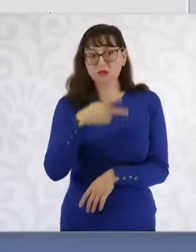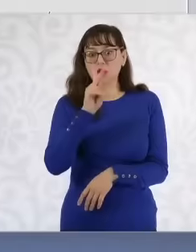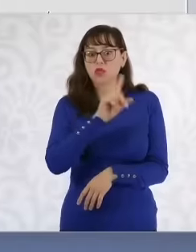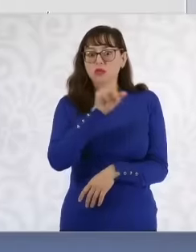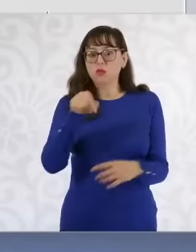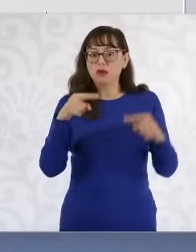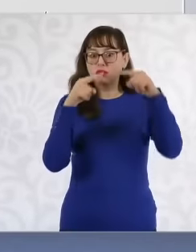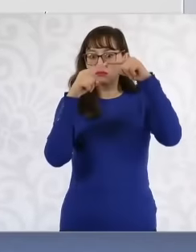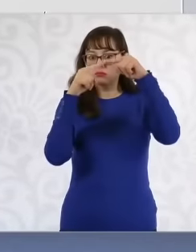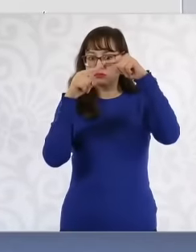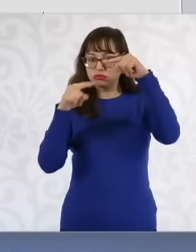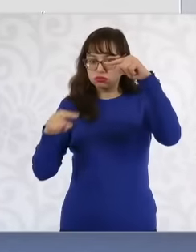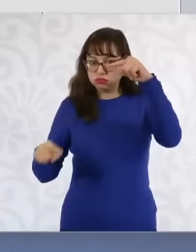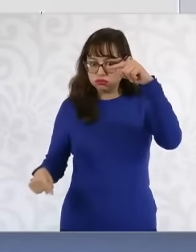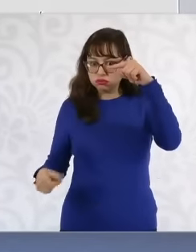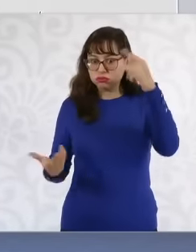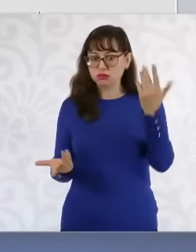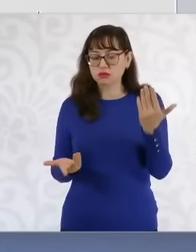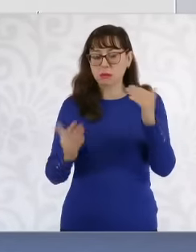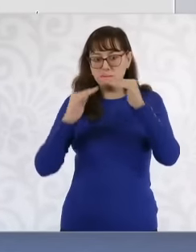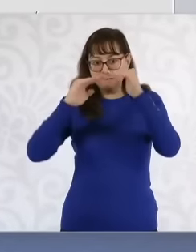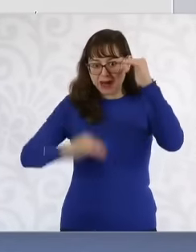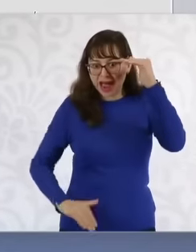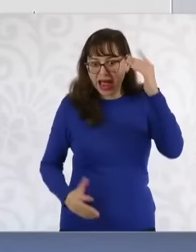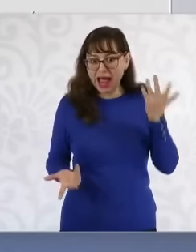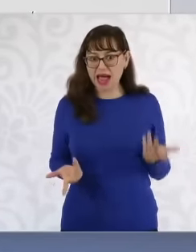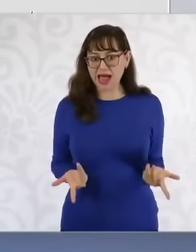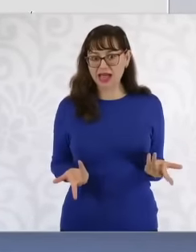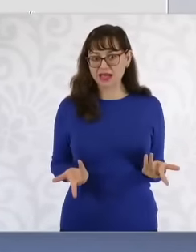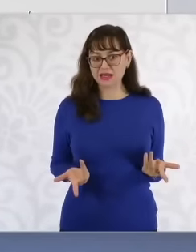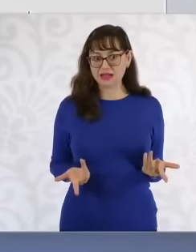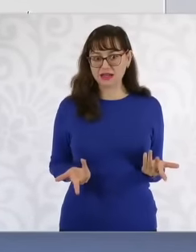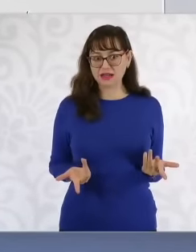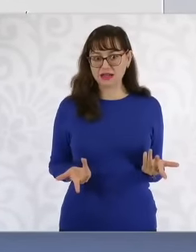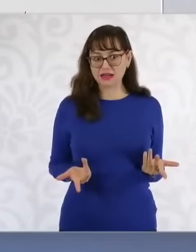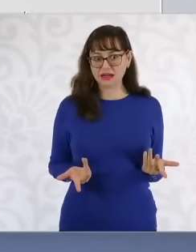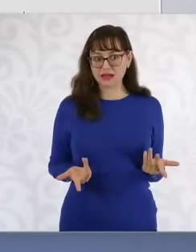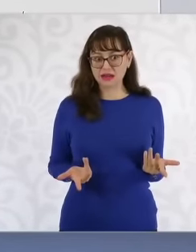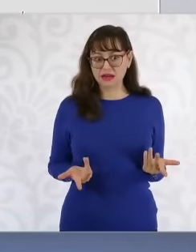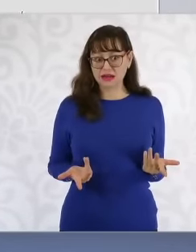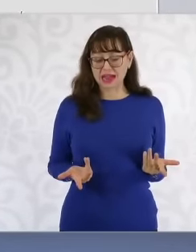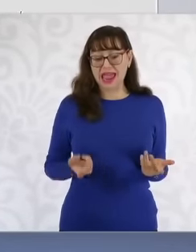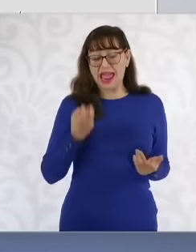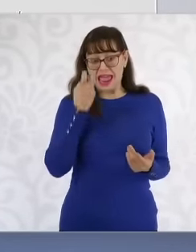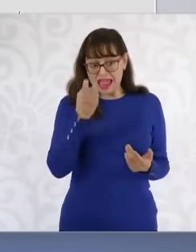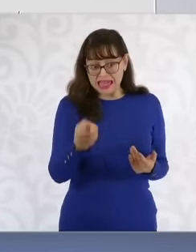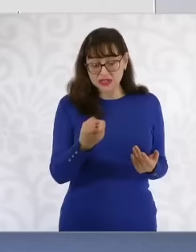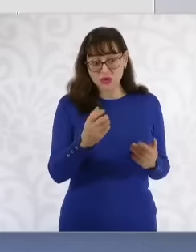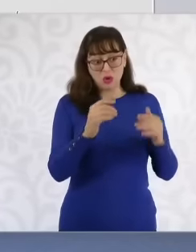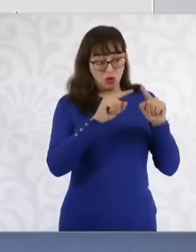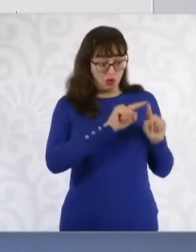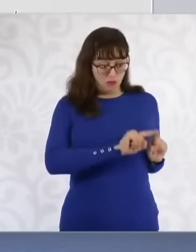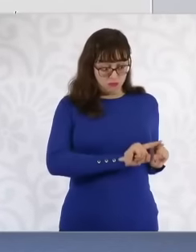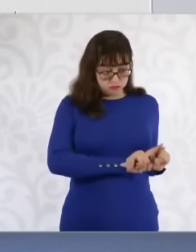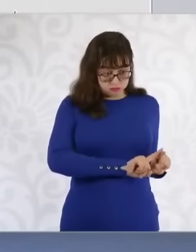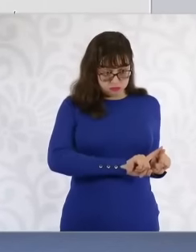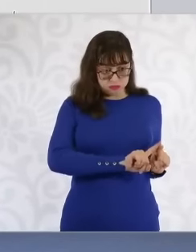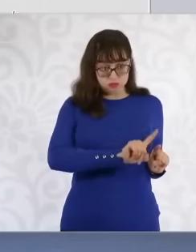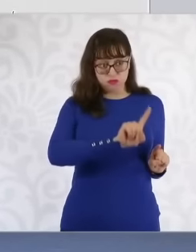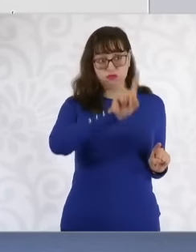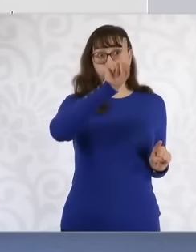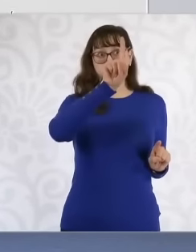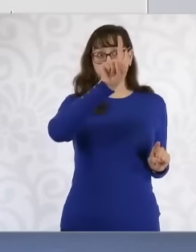decrease So this trend that any